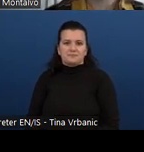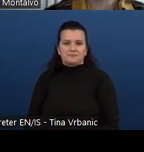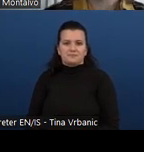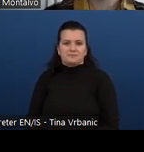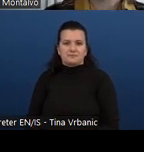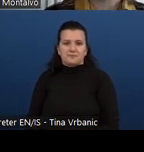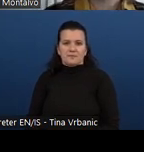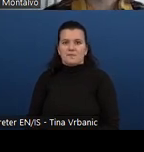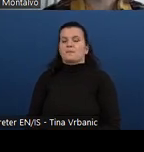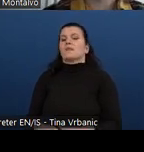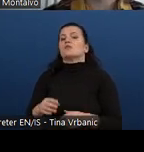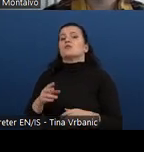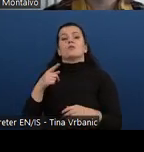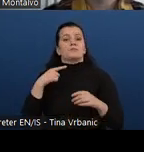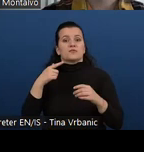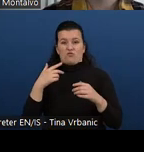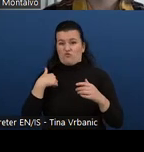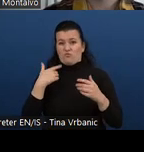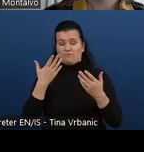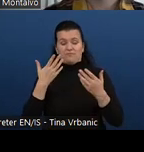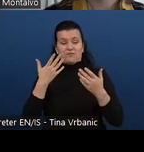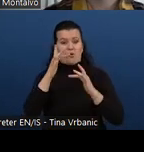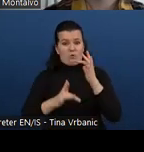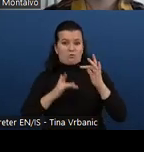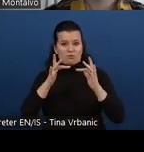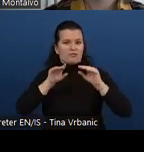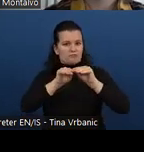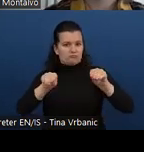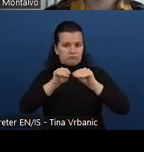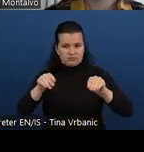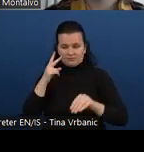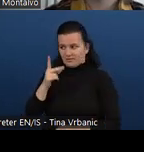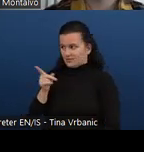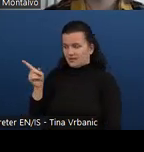We have a free online course that is currently called introduction to web accessibility.